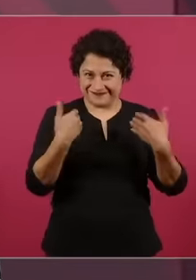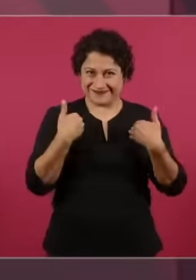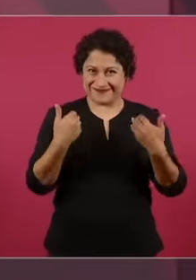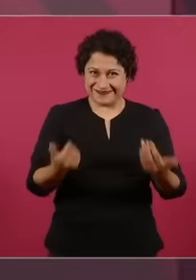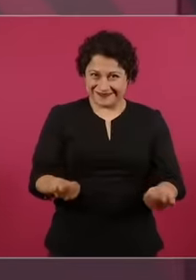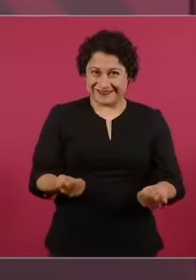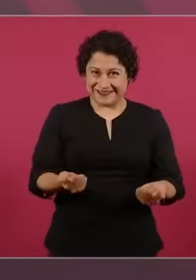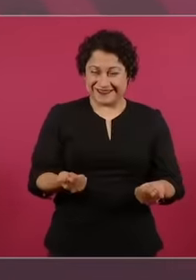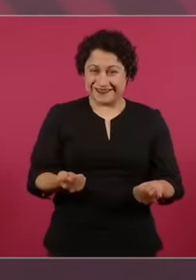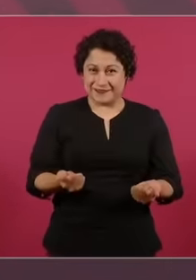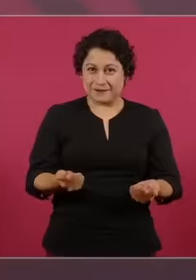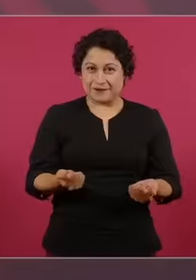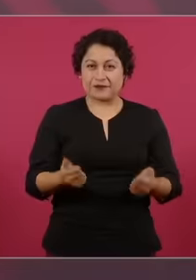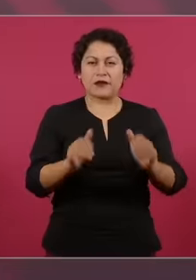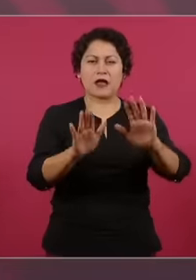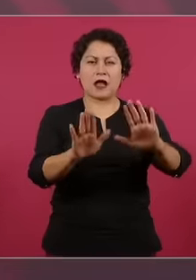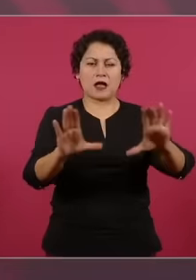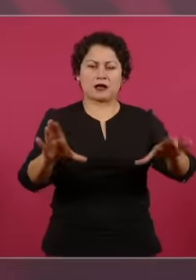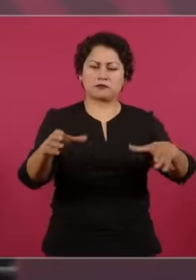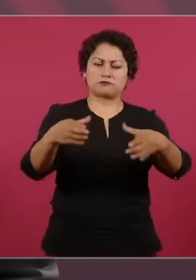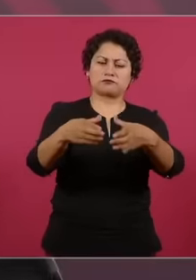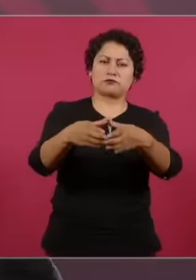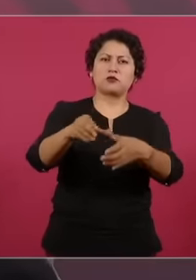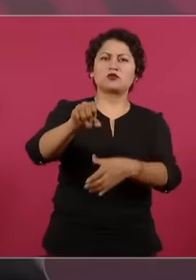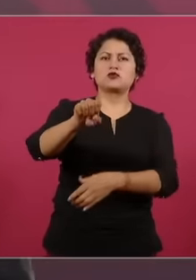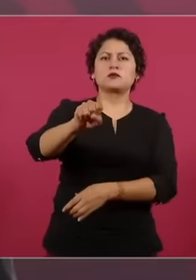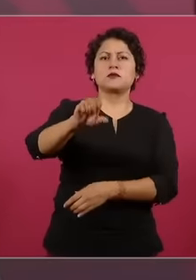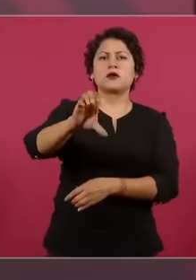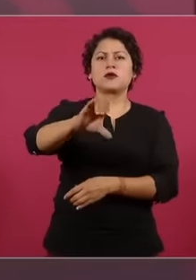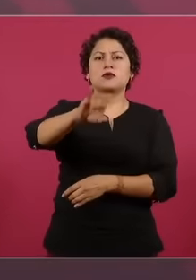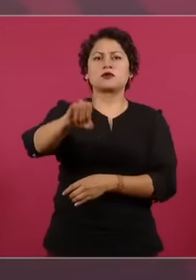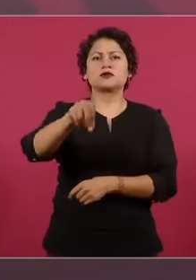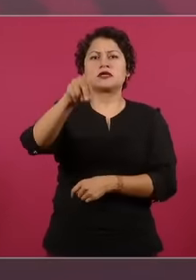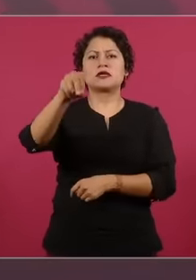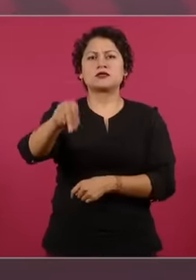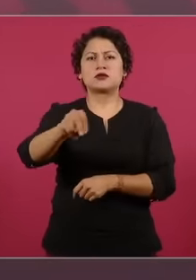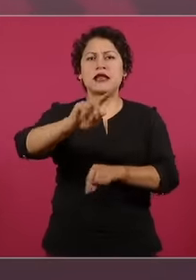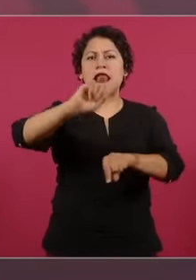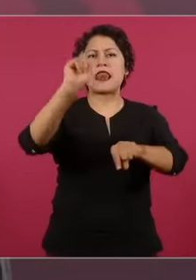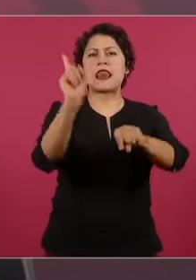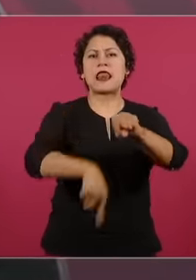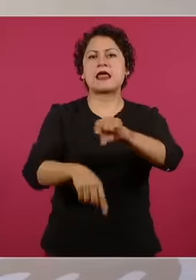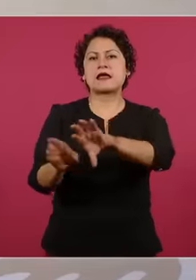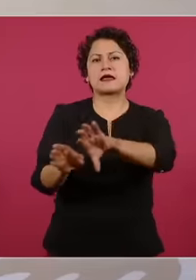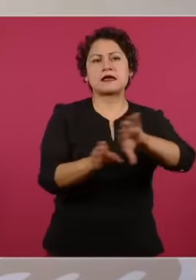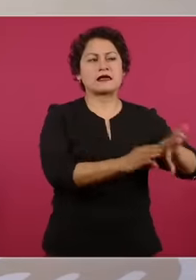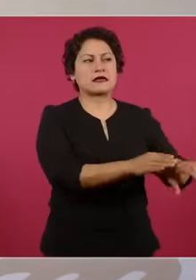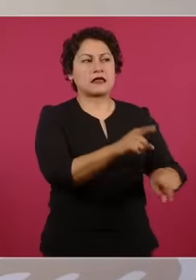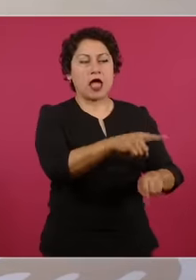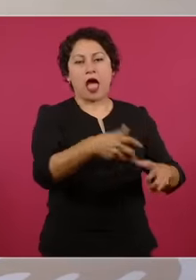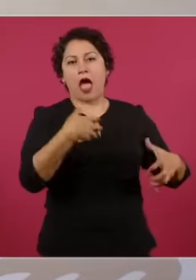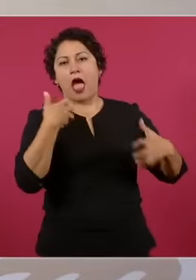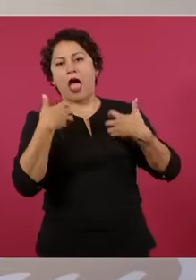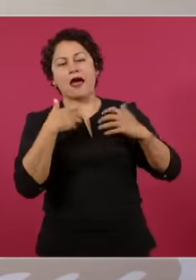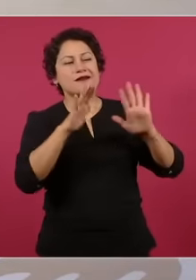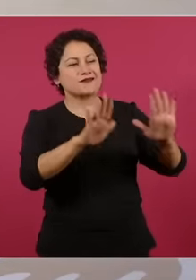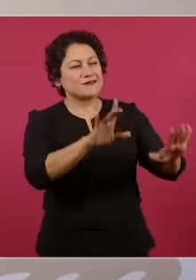guarantees them a pension for life. Well,